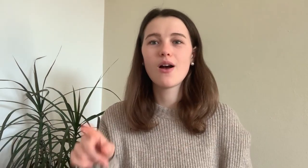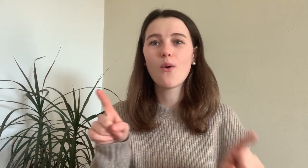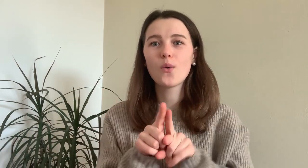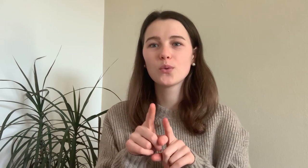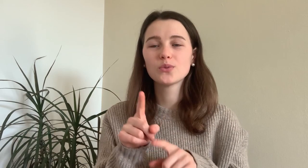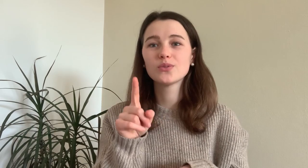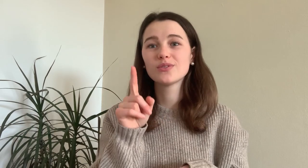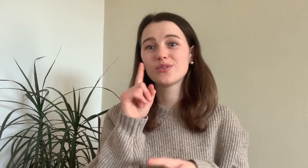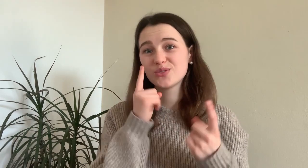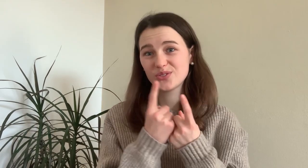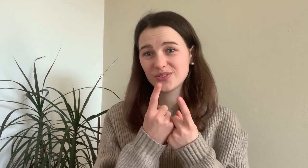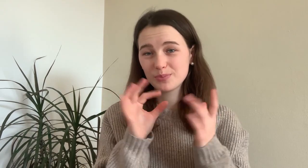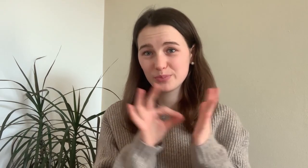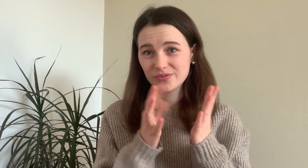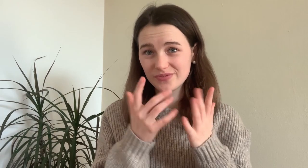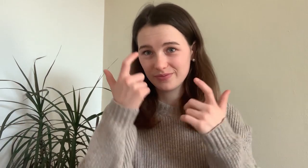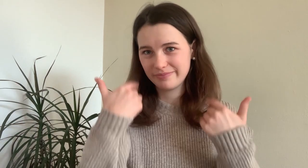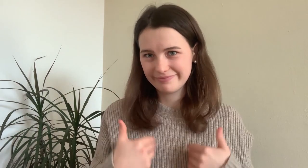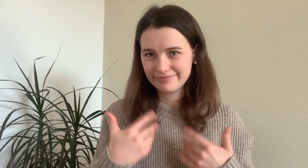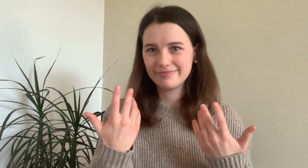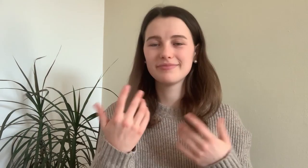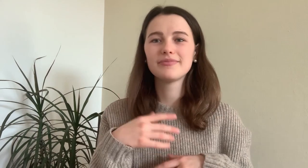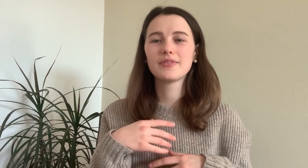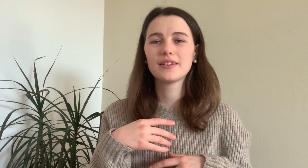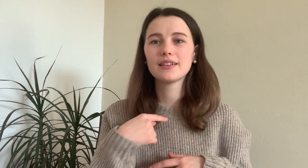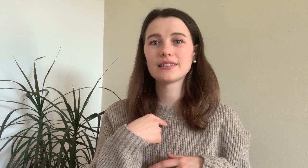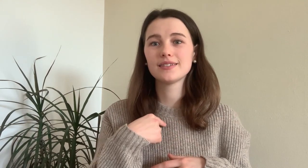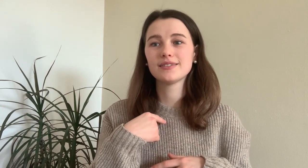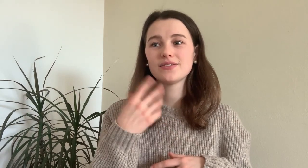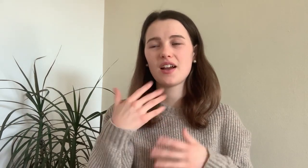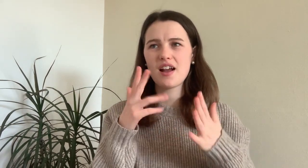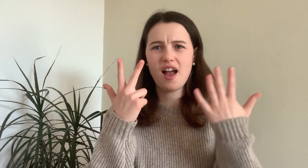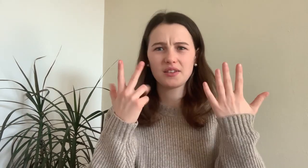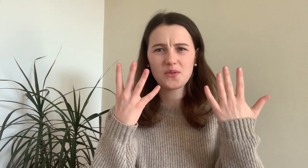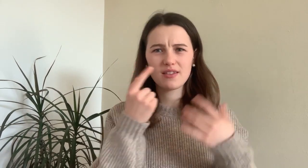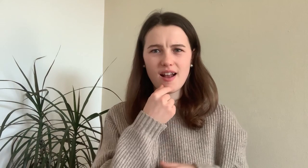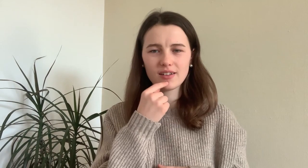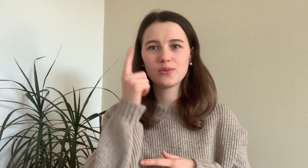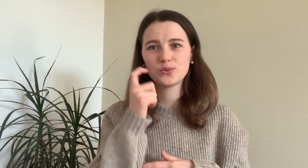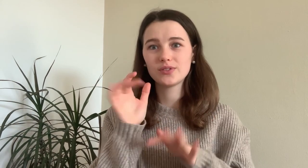Also a fun fact about me is that when I was 8 or 9 years old